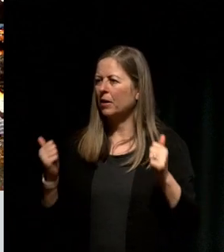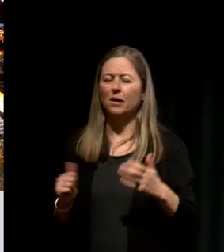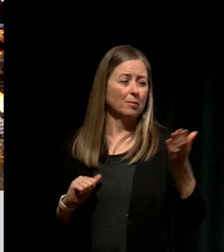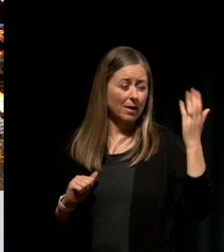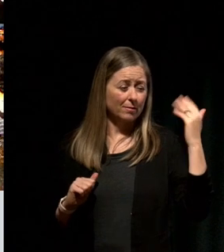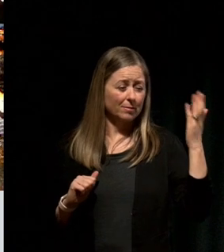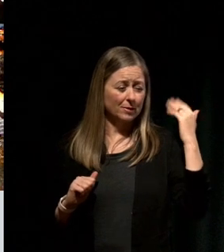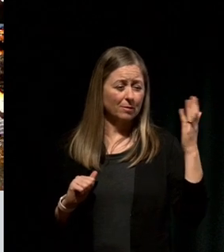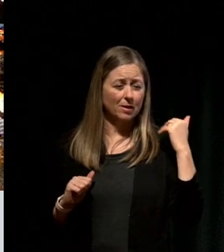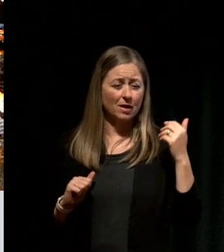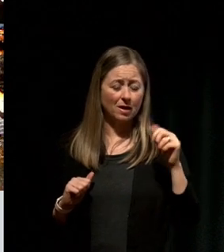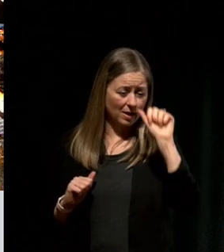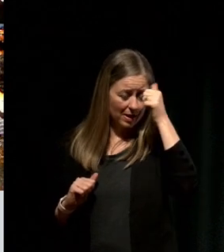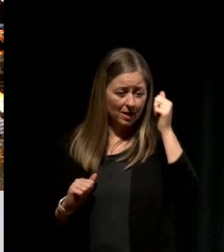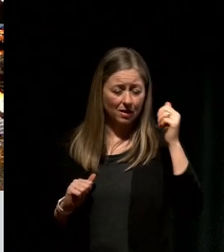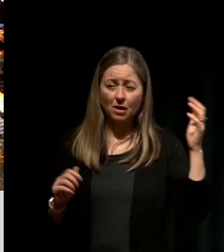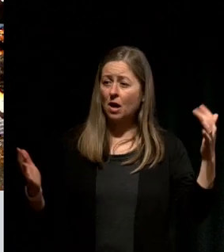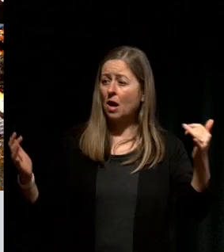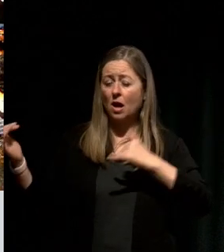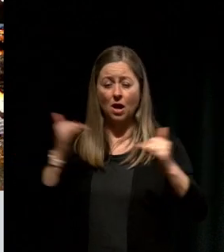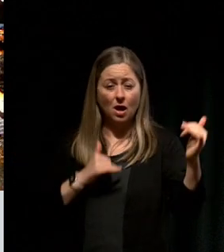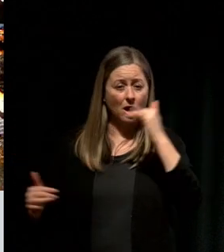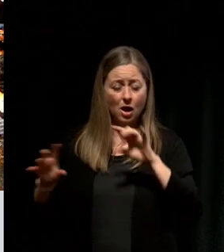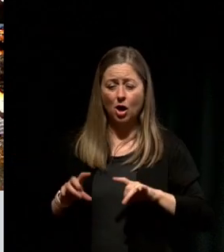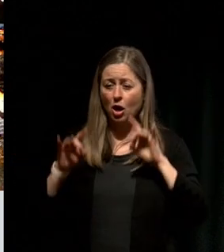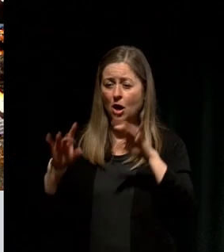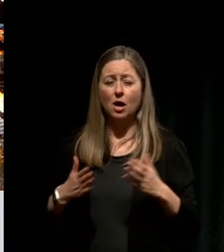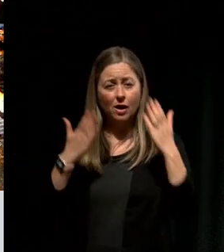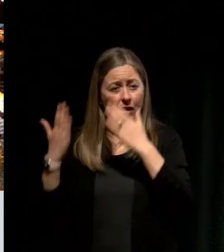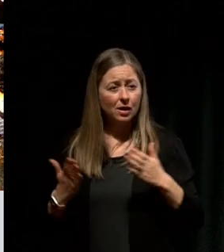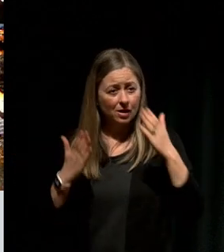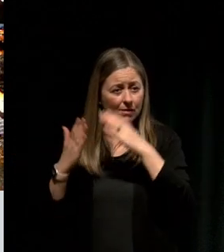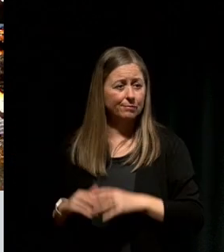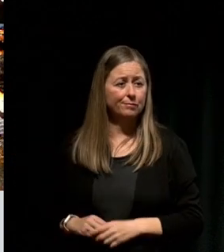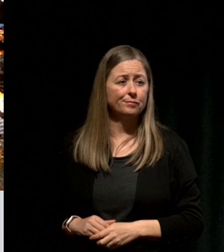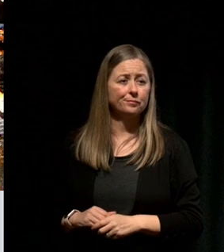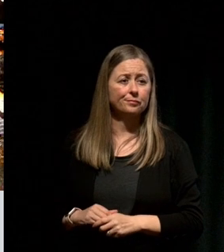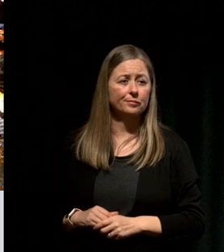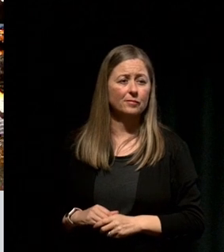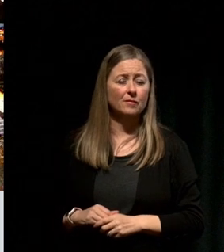They were at the time about 45,000 Indian students in Melbourne over 12 months according